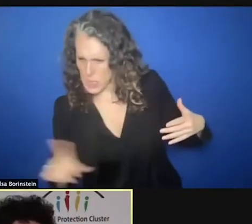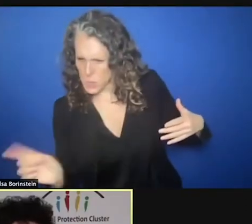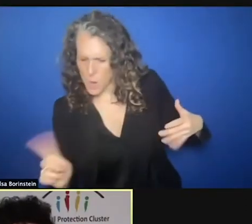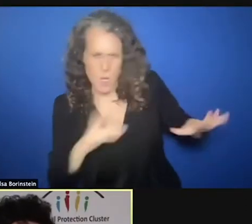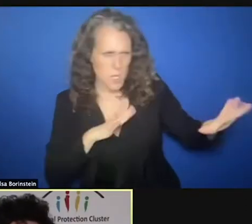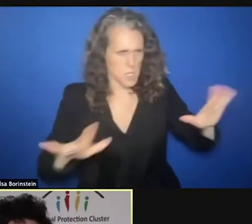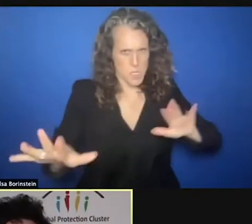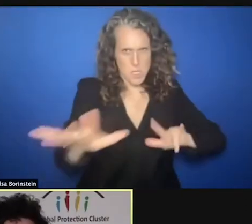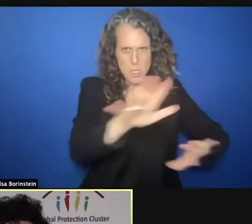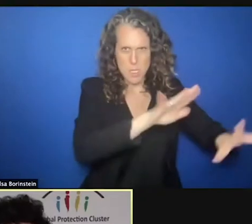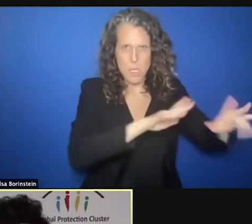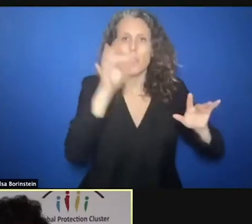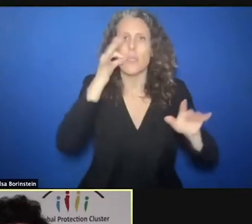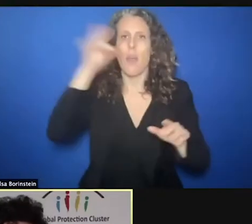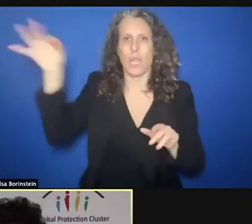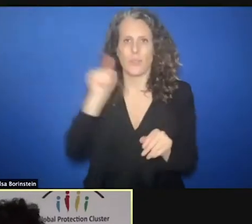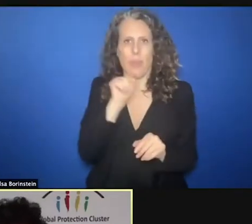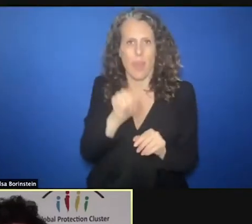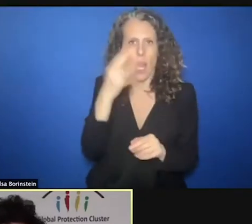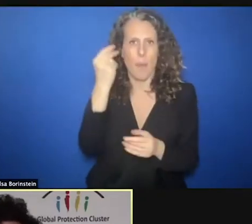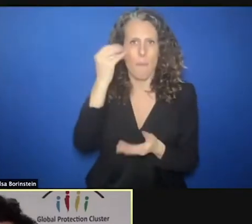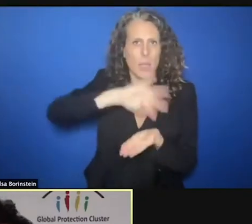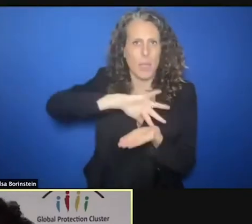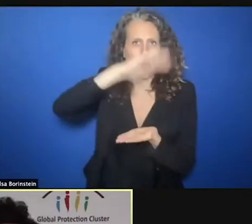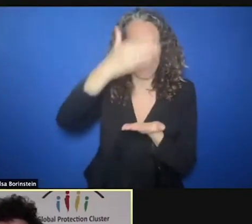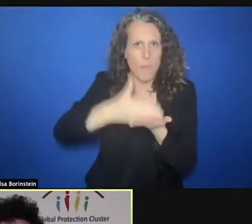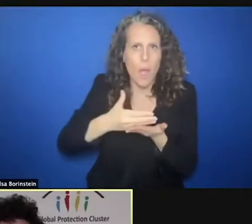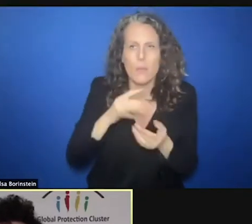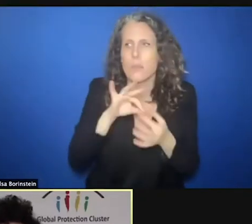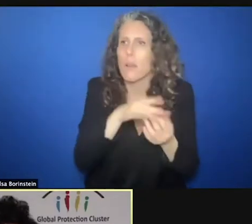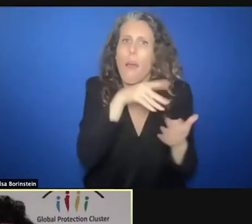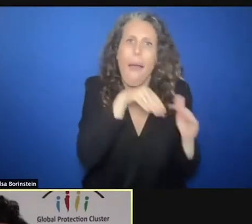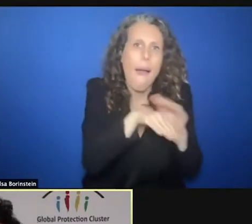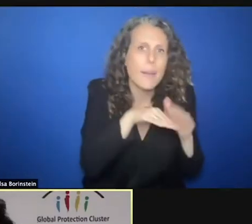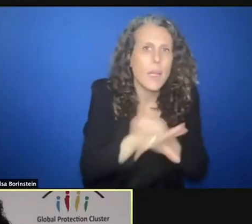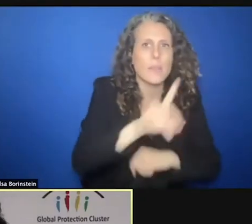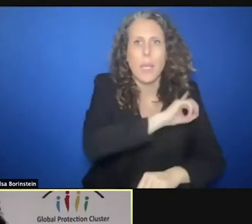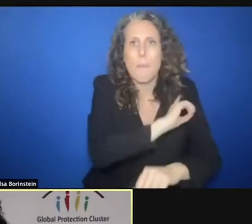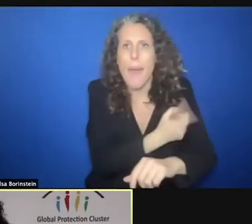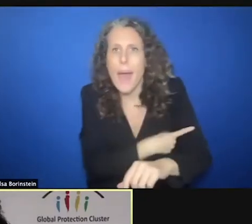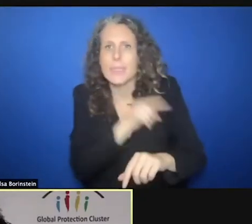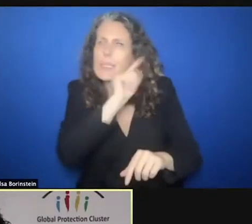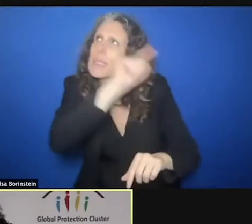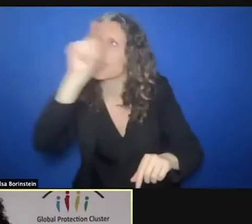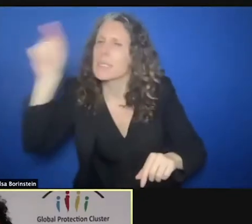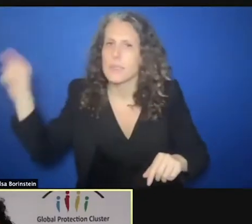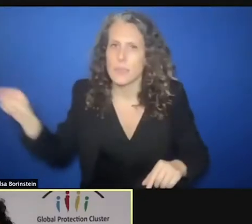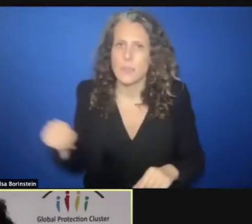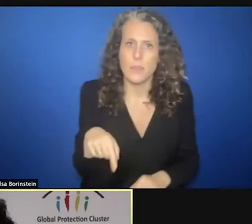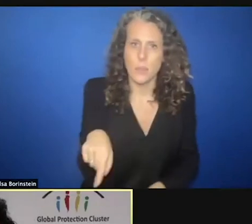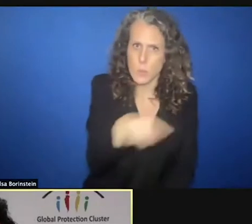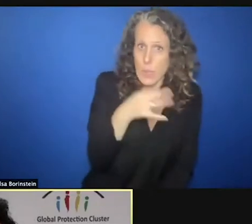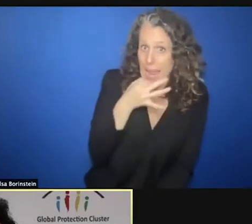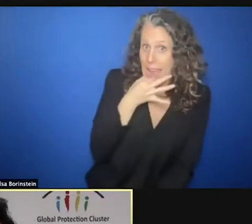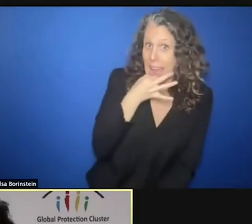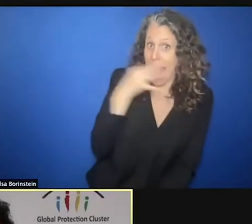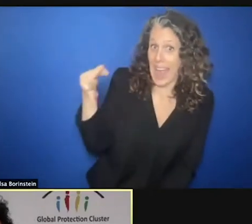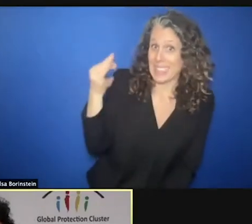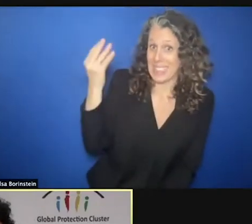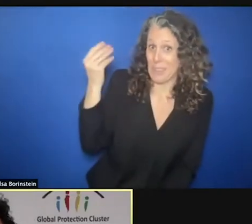realistic in terms of response. And we ask for the amount of resources that we can actually